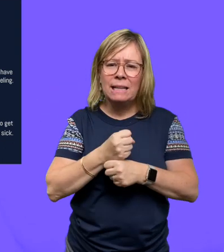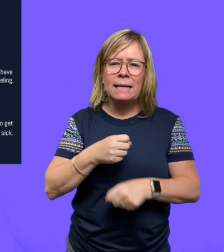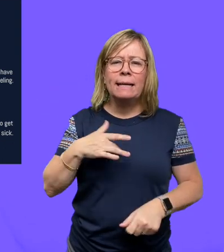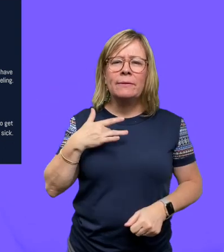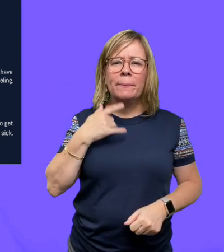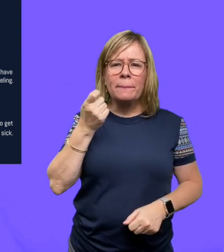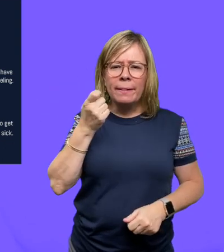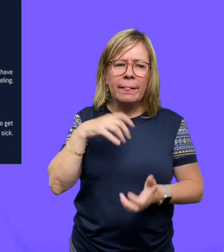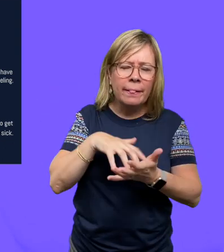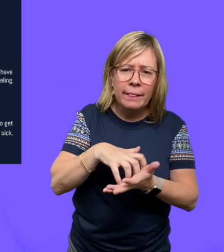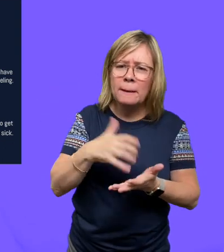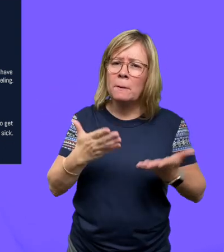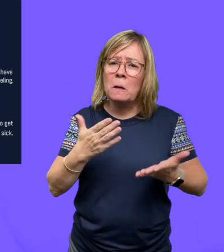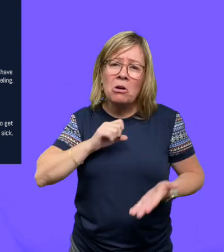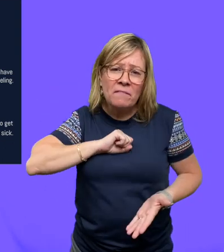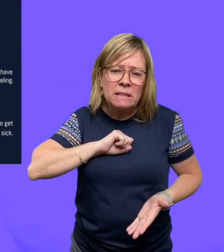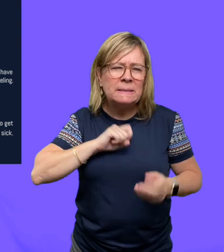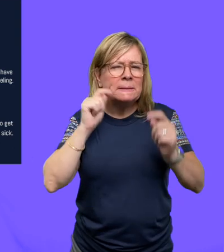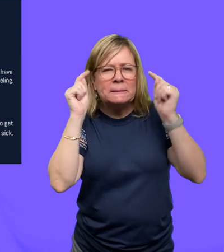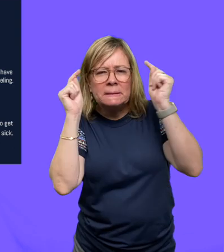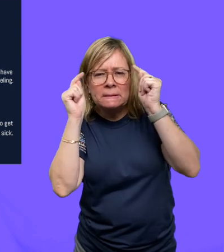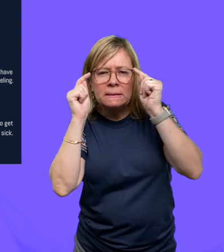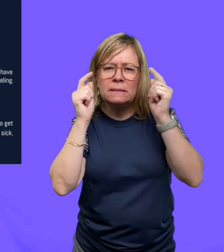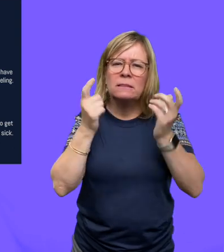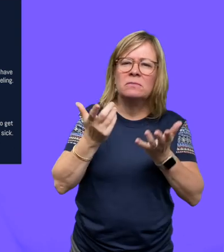it and maybe just feel a little run down with a cough or a headache or a little